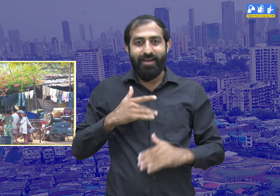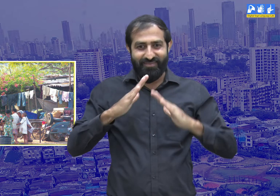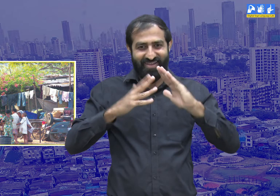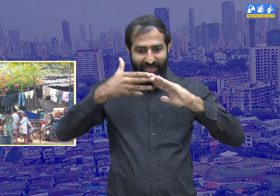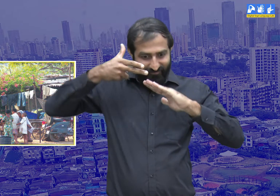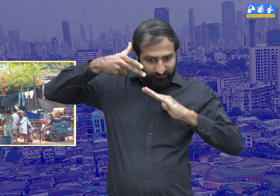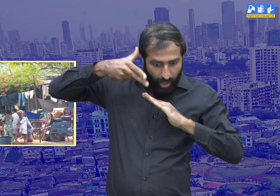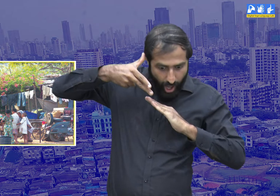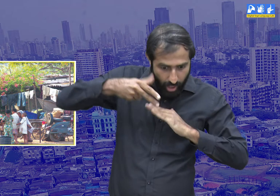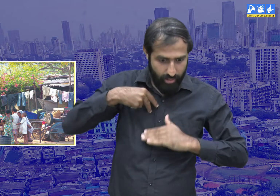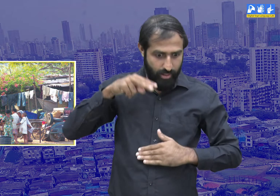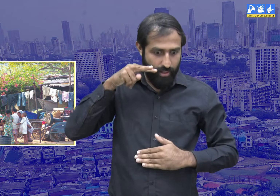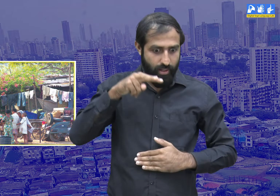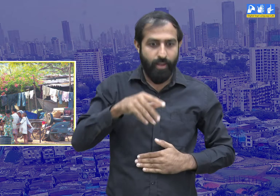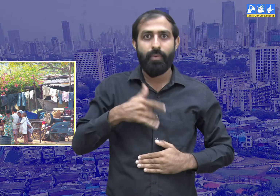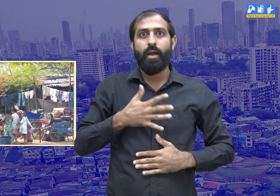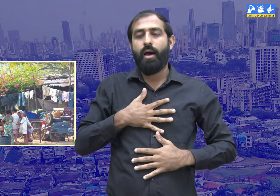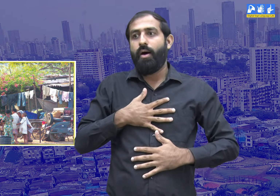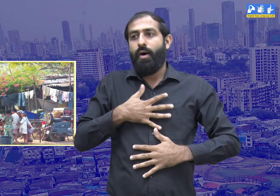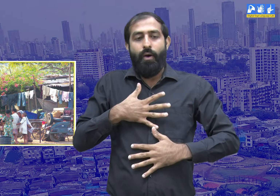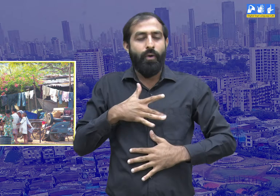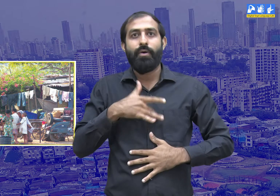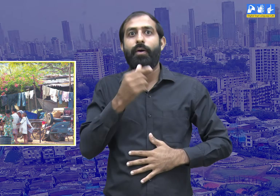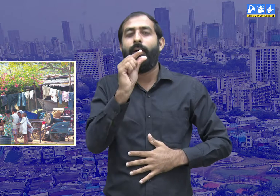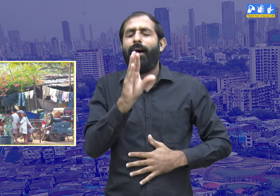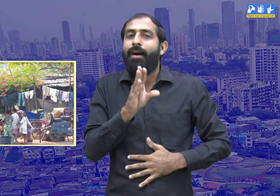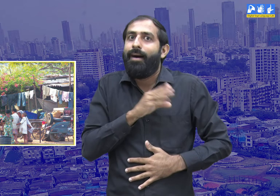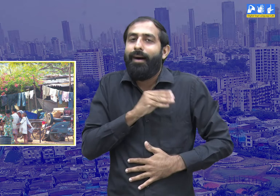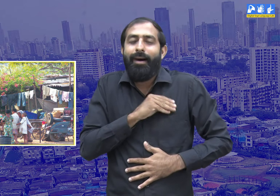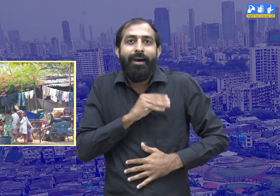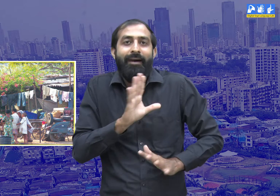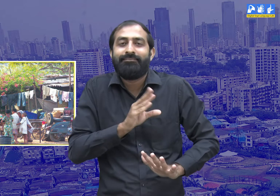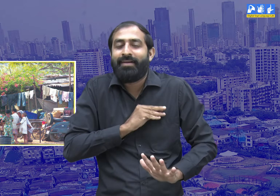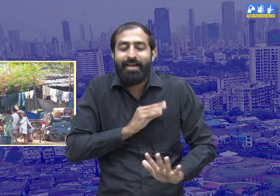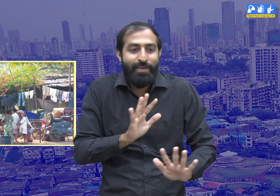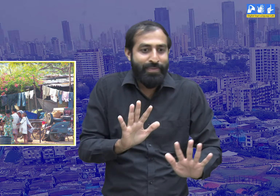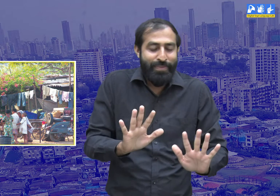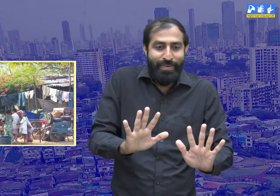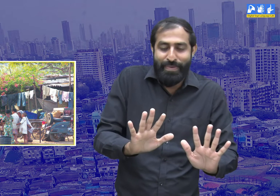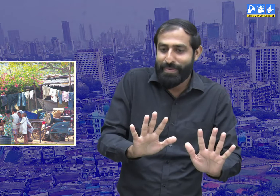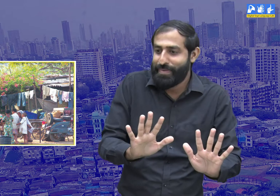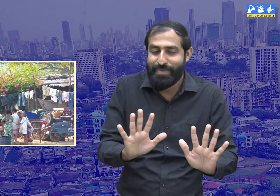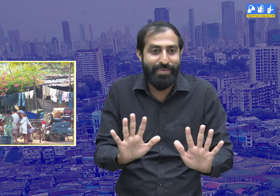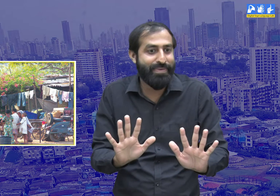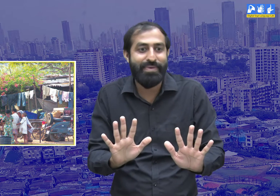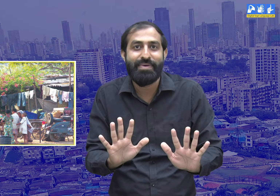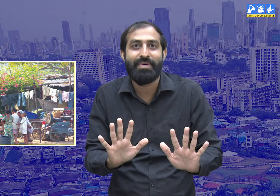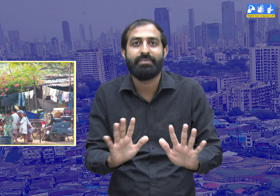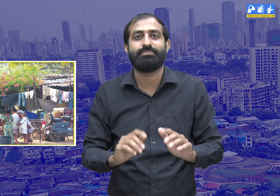I was quite afraid to look down from such a height.